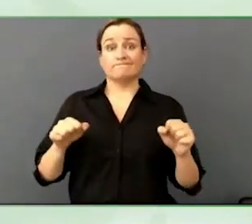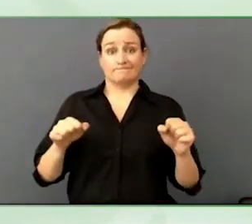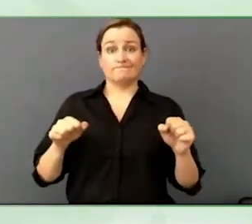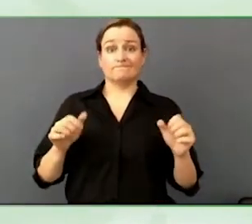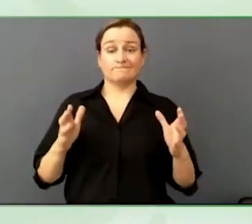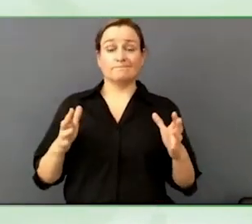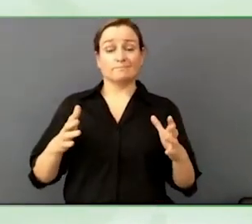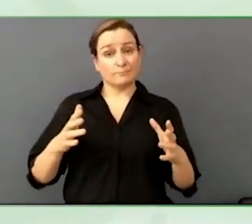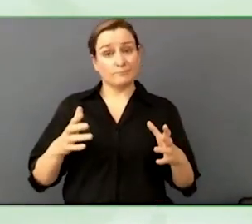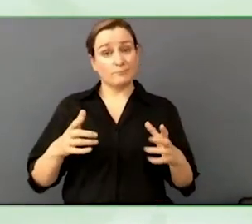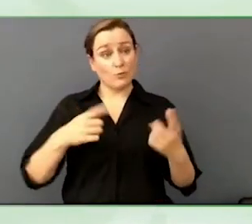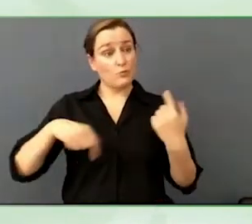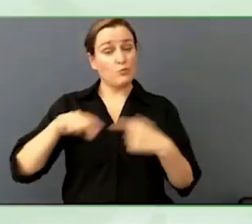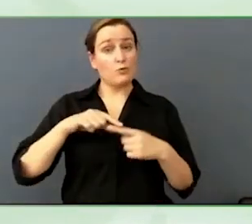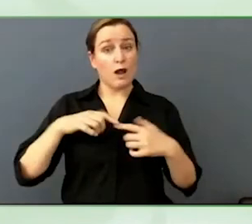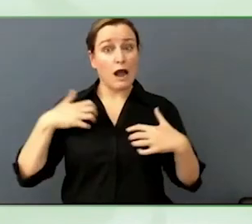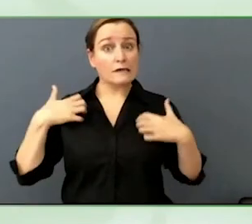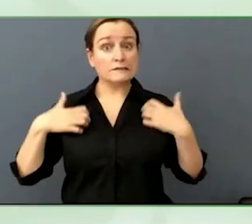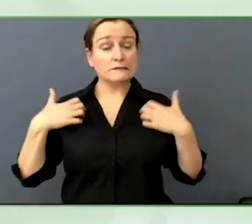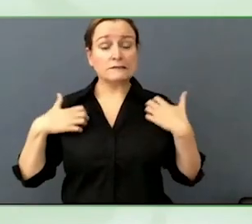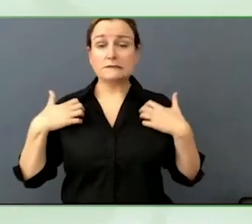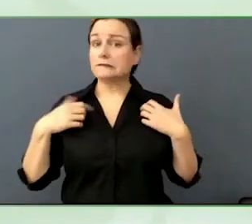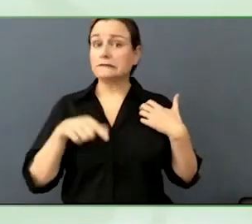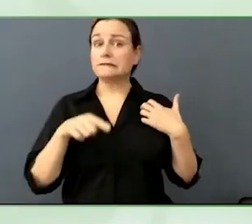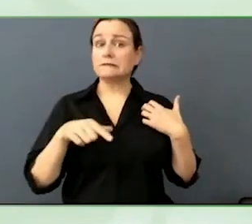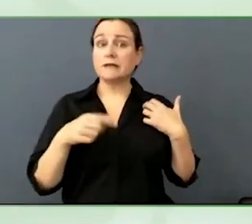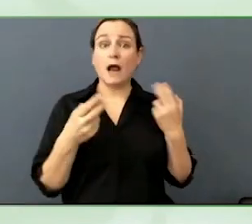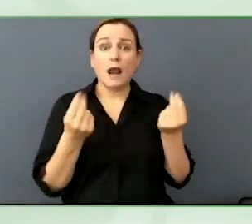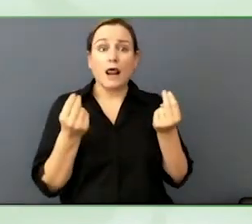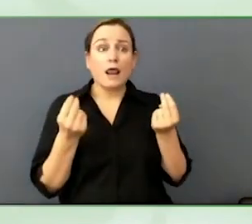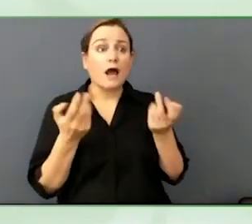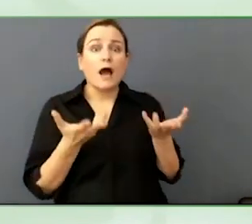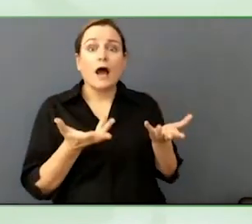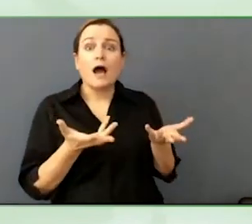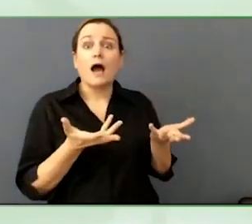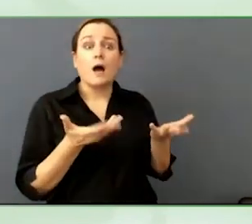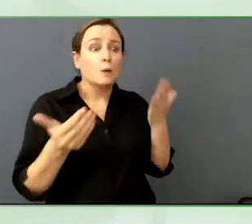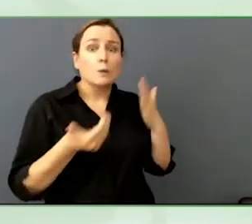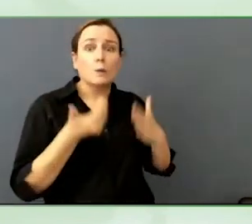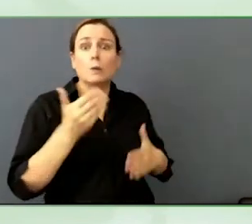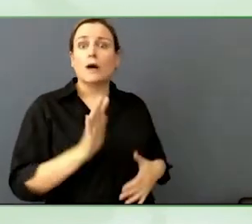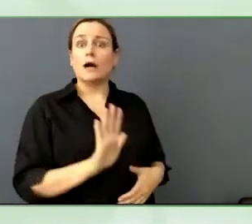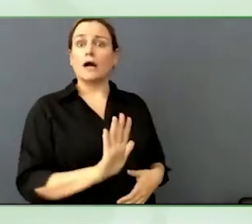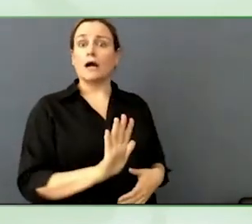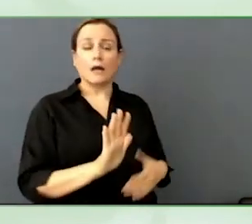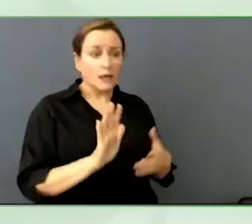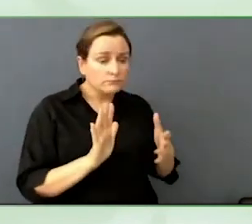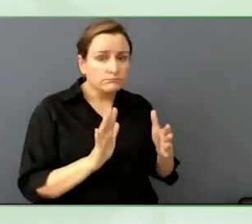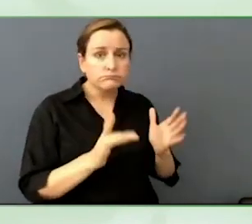is a massive adoption, like ChatGPT really just came onto the scene, it is actually not a bad thing.